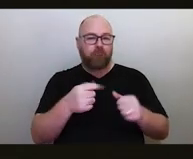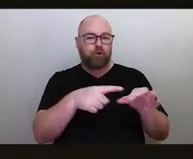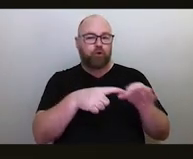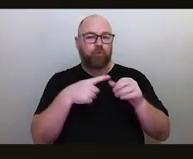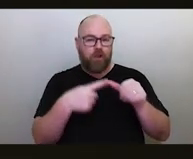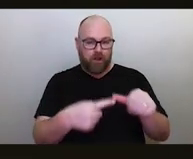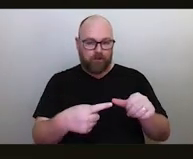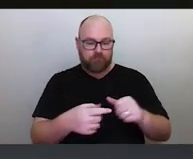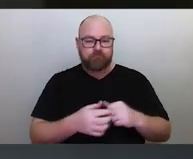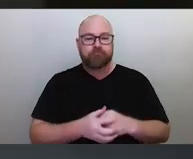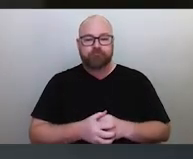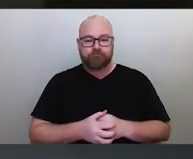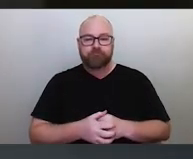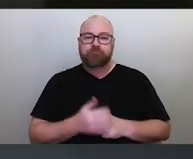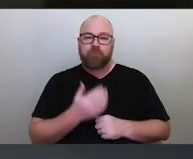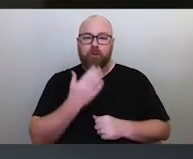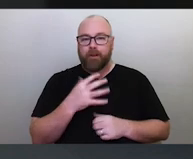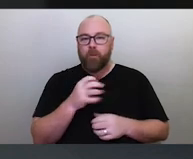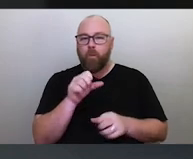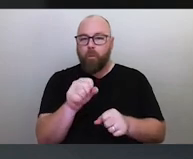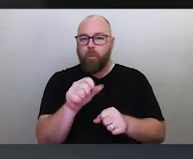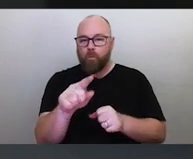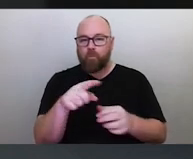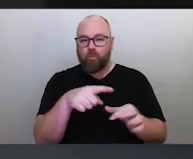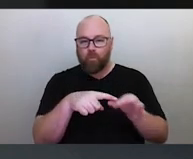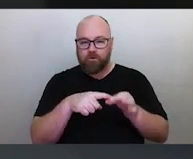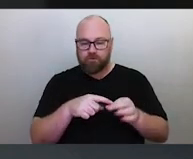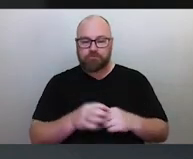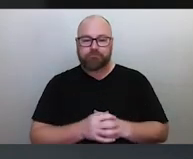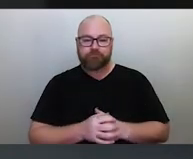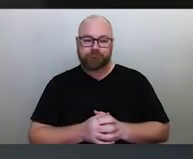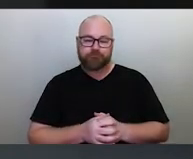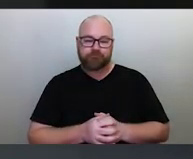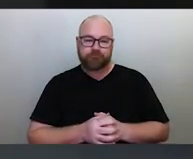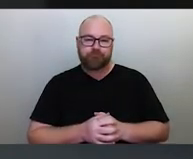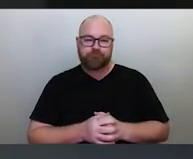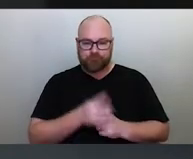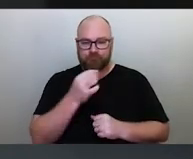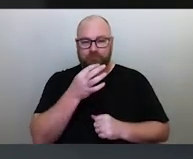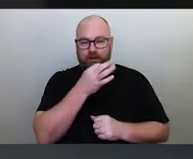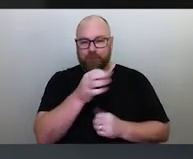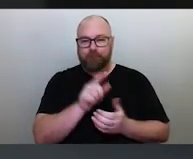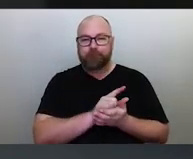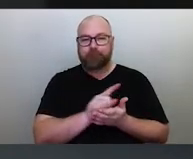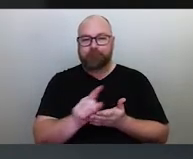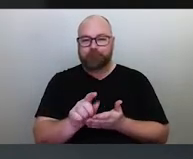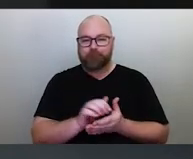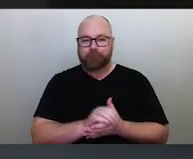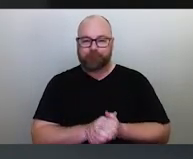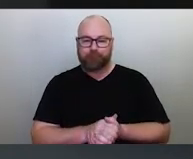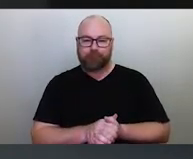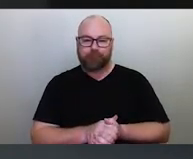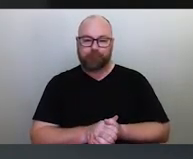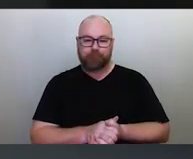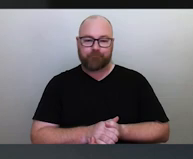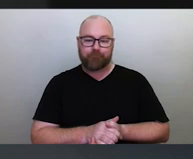So I encourage you to keep your questions until then, and you'll have the opportunity to ask them and to contribute to this fascinating conversation